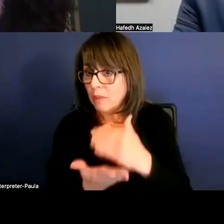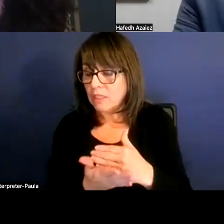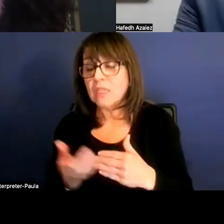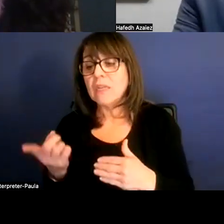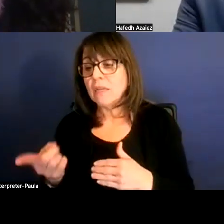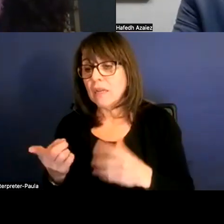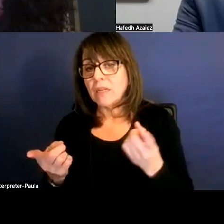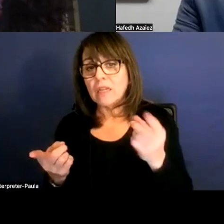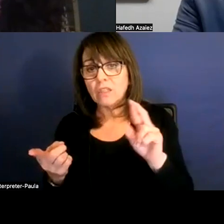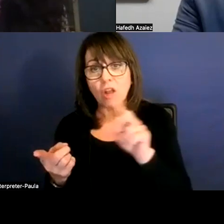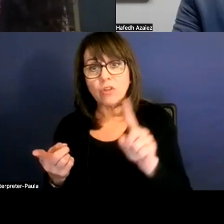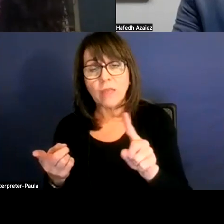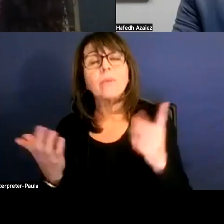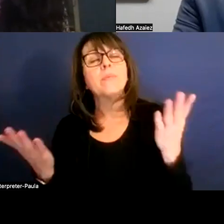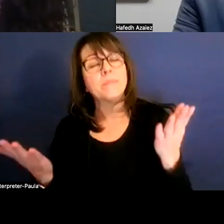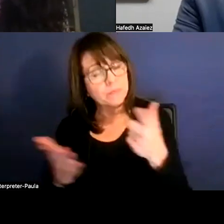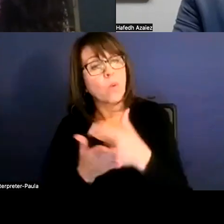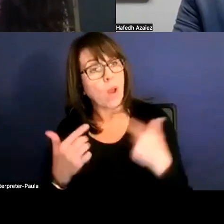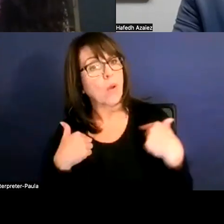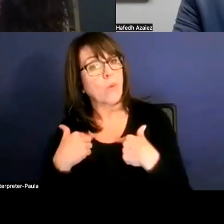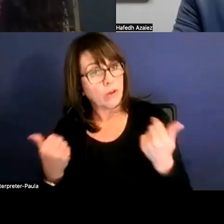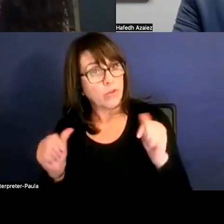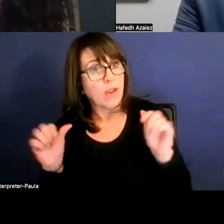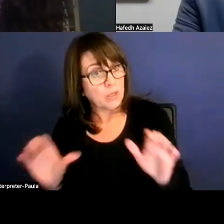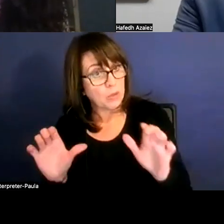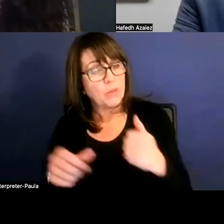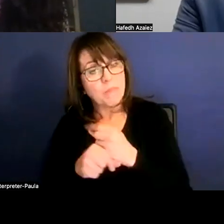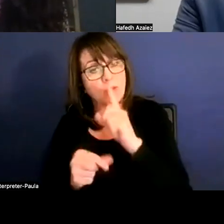Well, what we are trying to do is really ensure that our programs are fully funded.